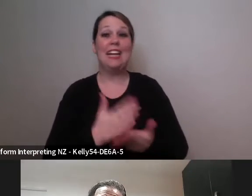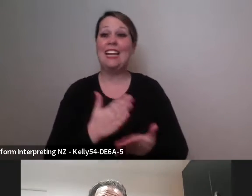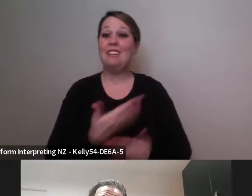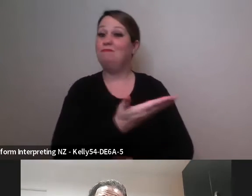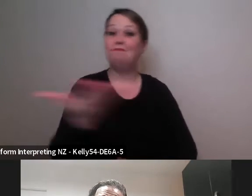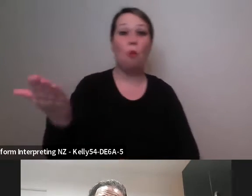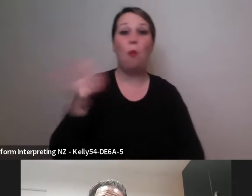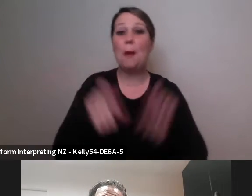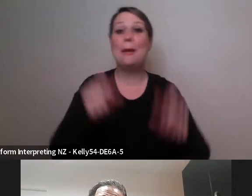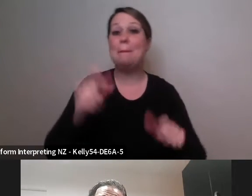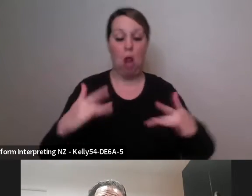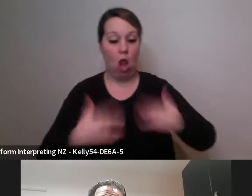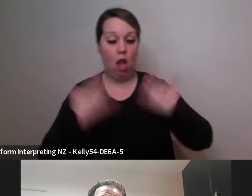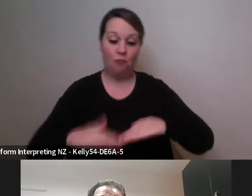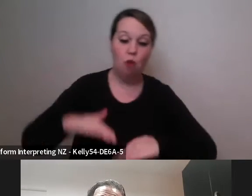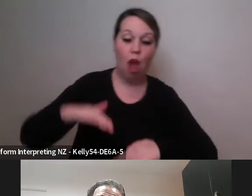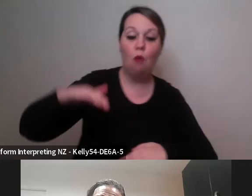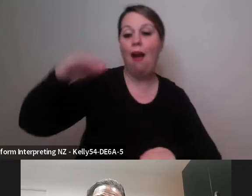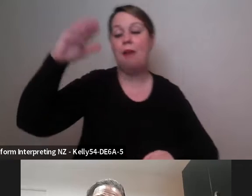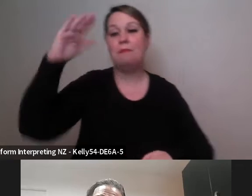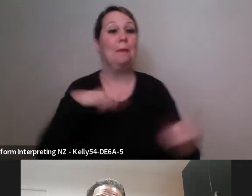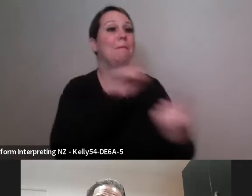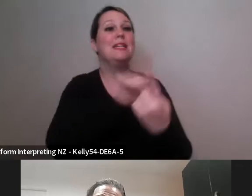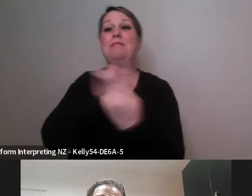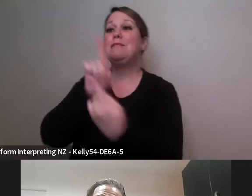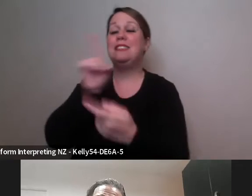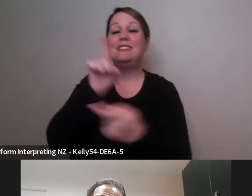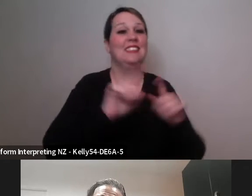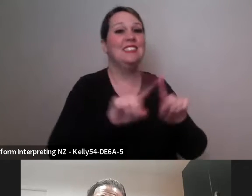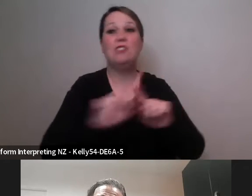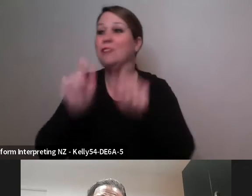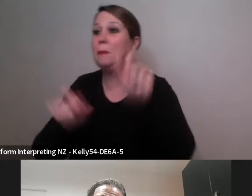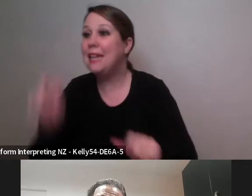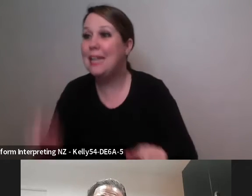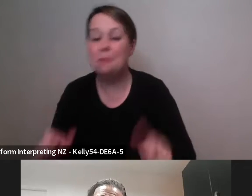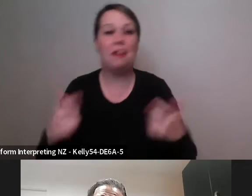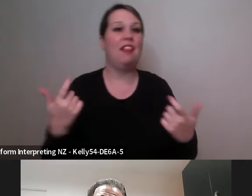and I think through my practice as well as a choreographer, as a creator I'm always looking for